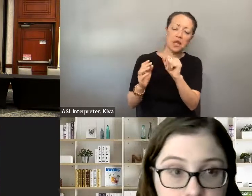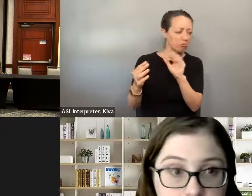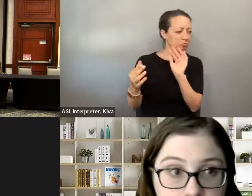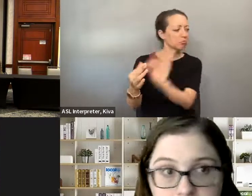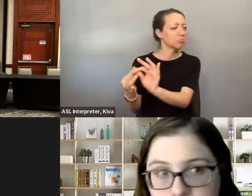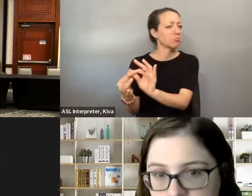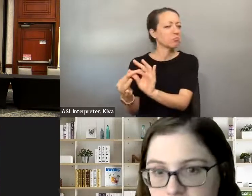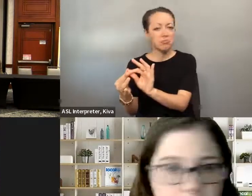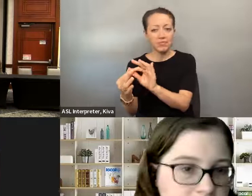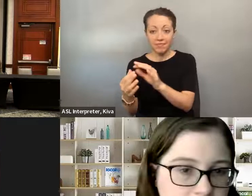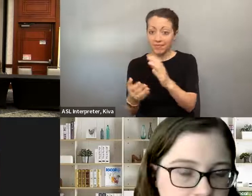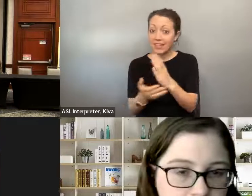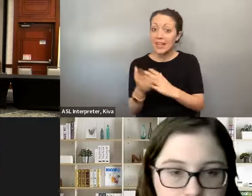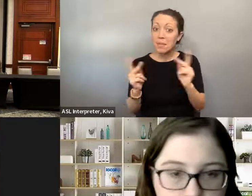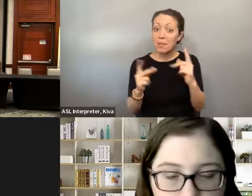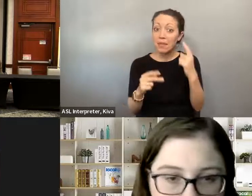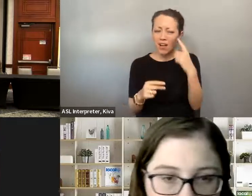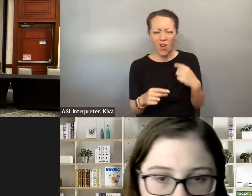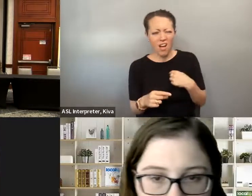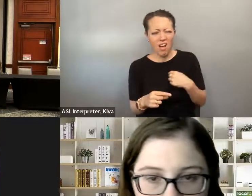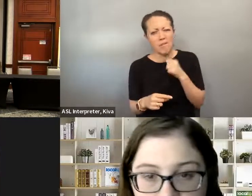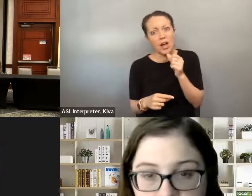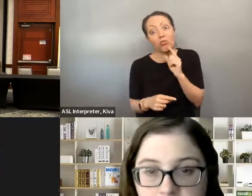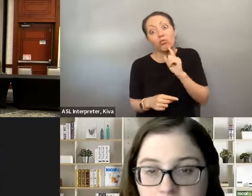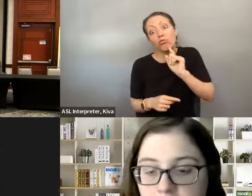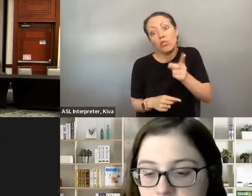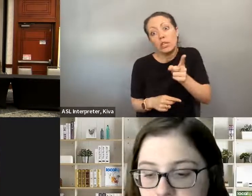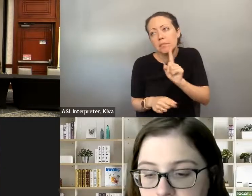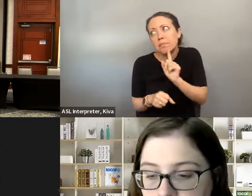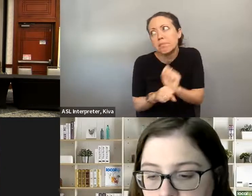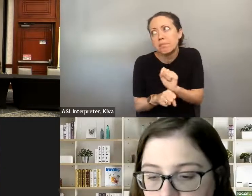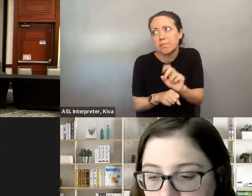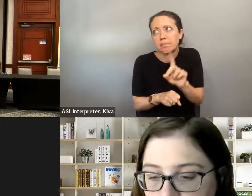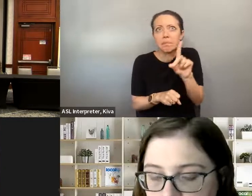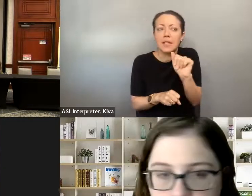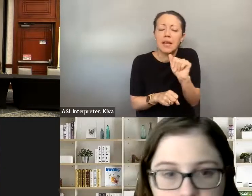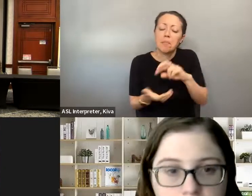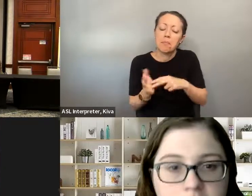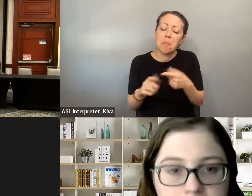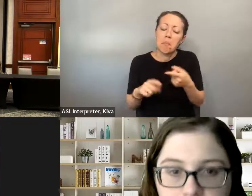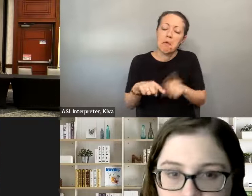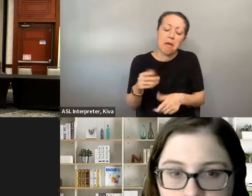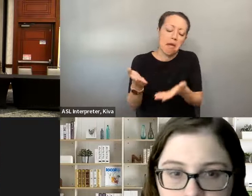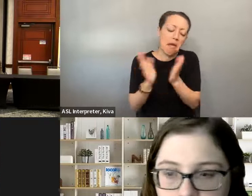are comfortable with identifying with the disability community, are not worried that they could be